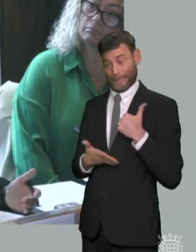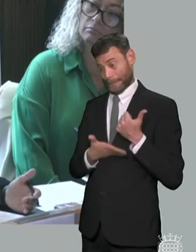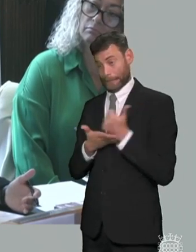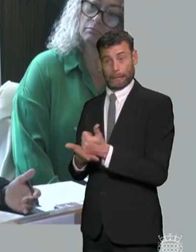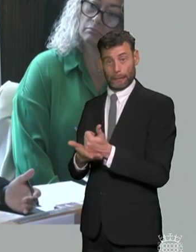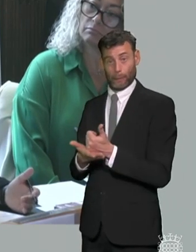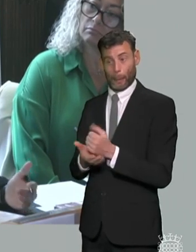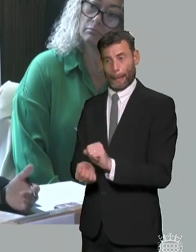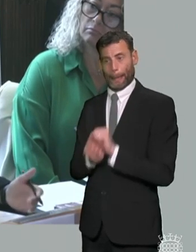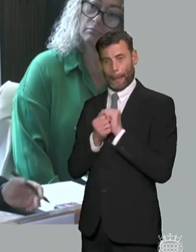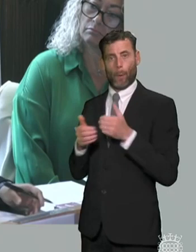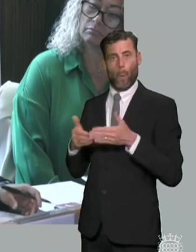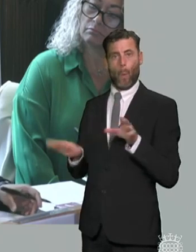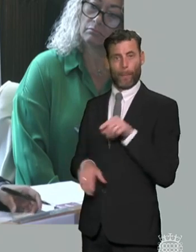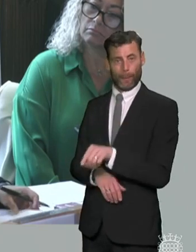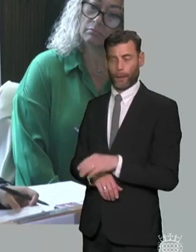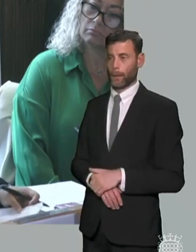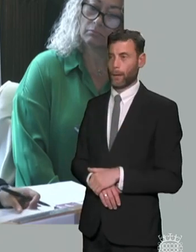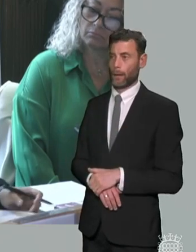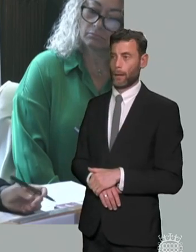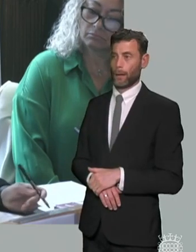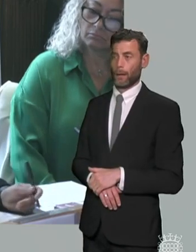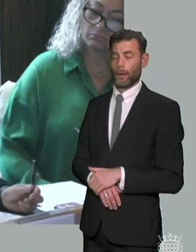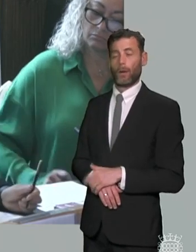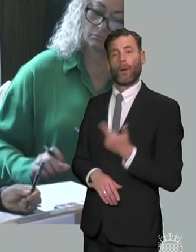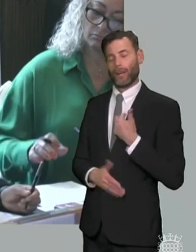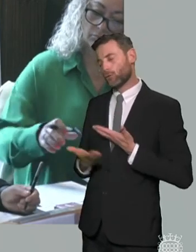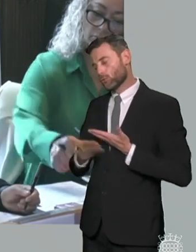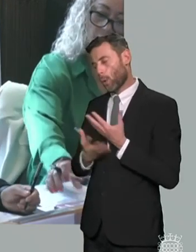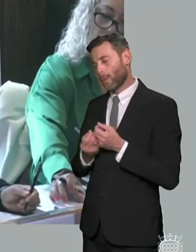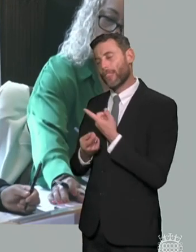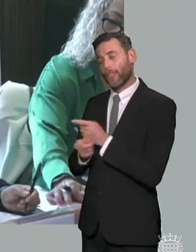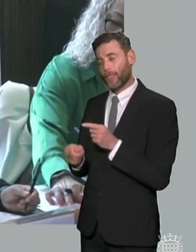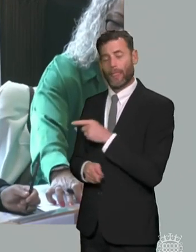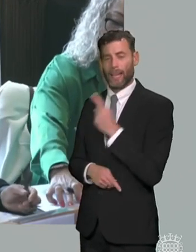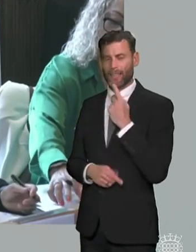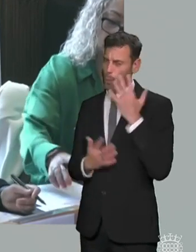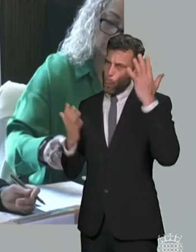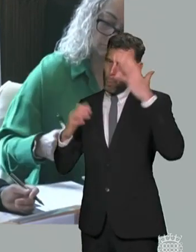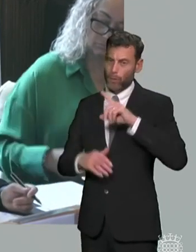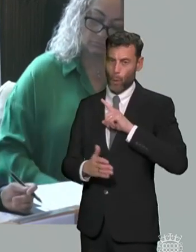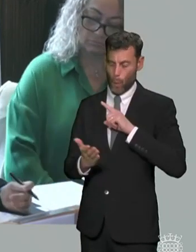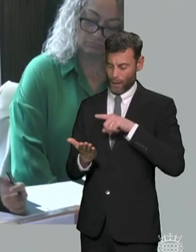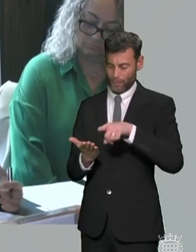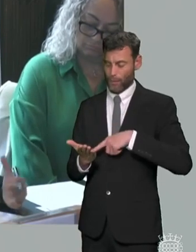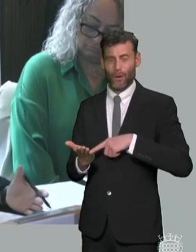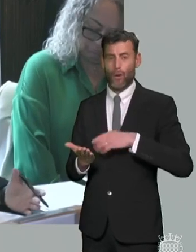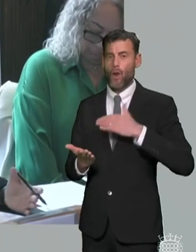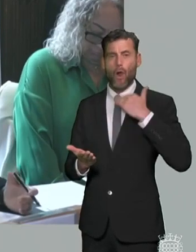about you know the lack of focus in this paper on um specialist workforces and and how to empower